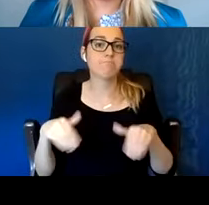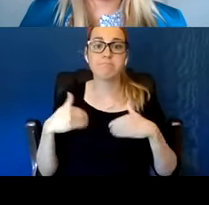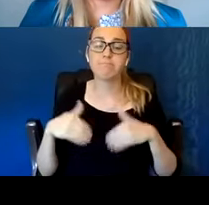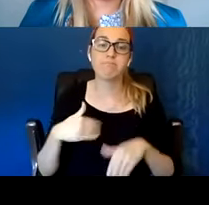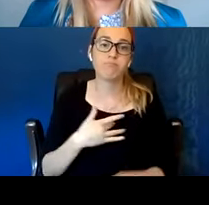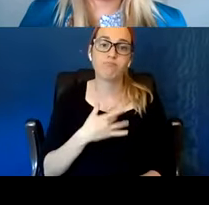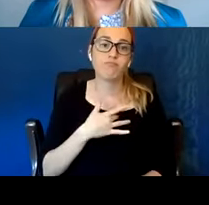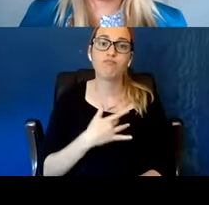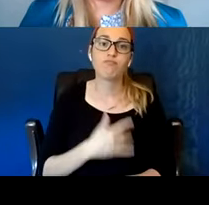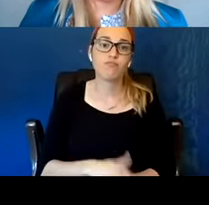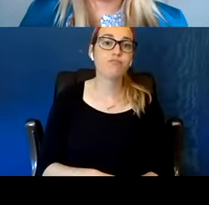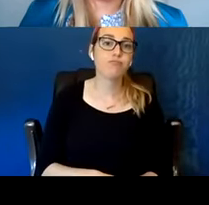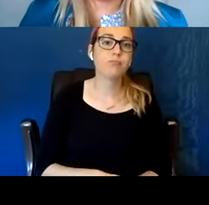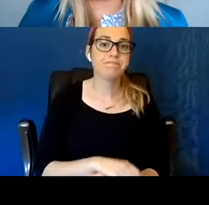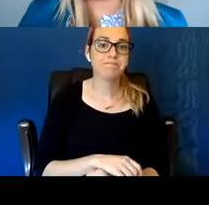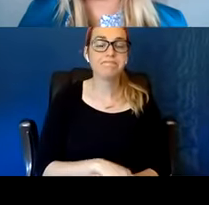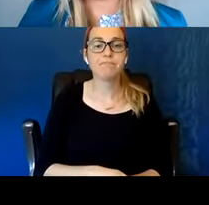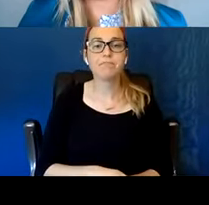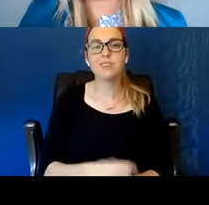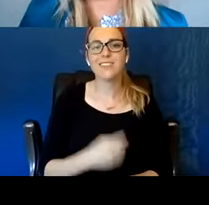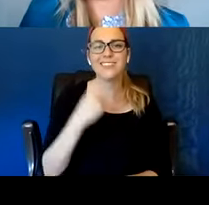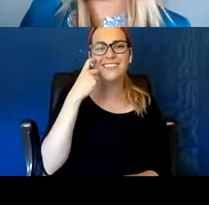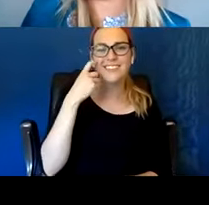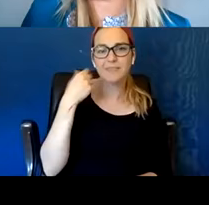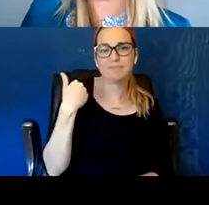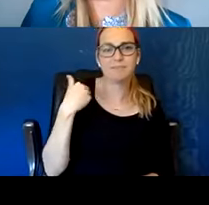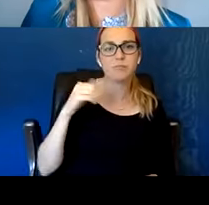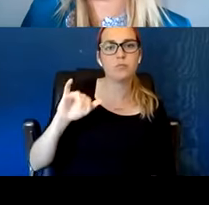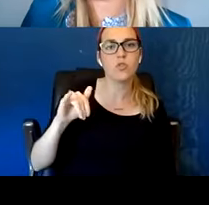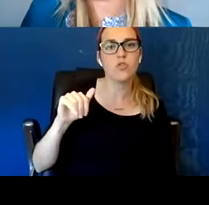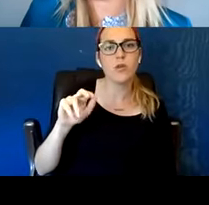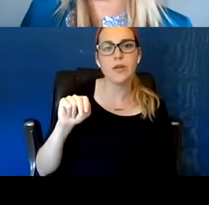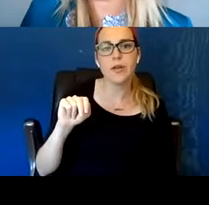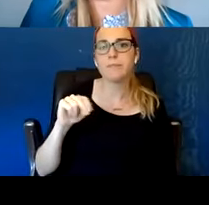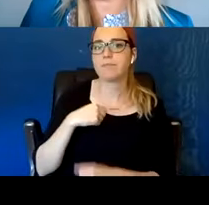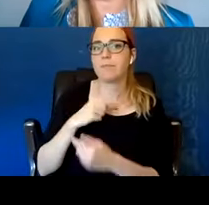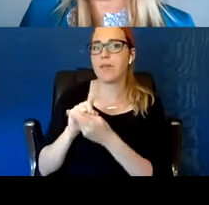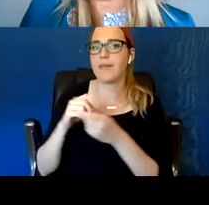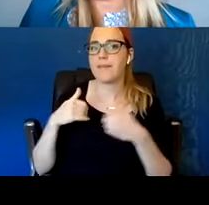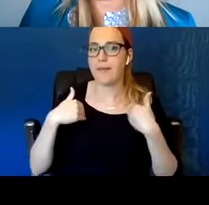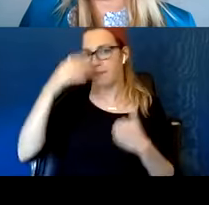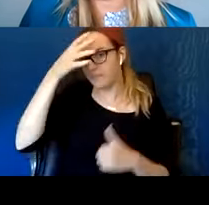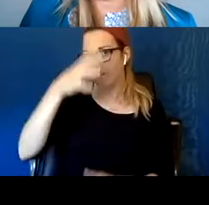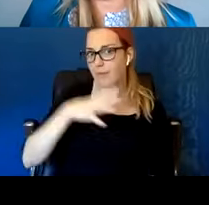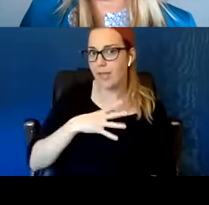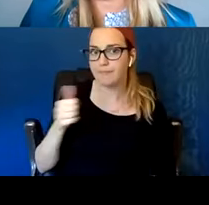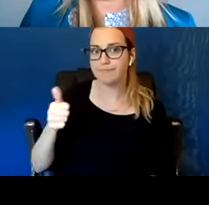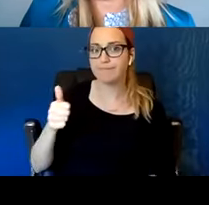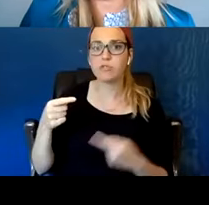More recently in January I met a young fellow who's struggling with opioid use disorder